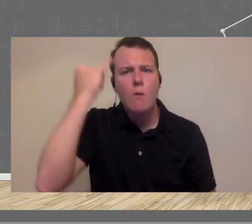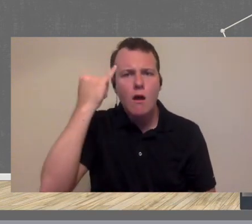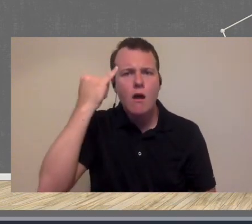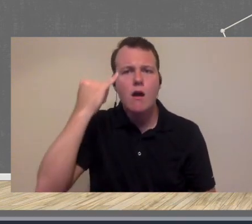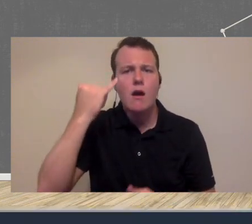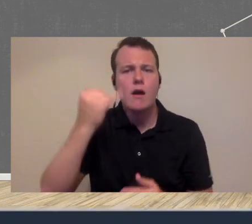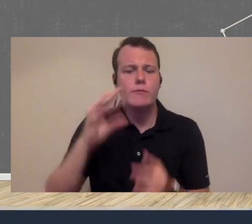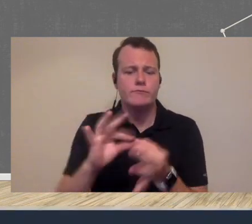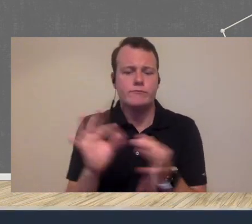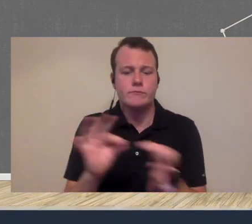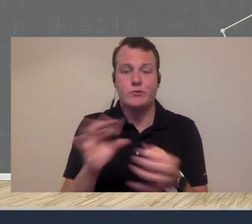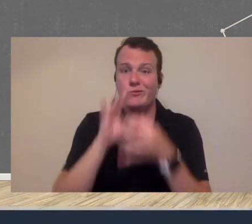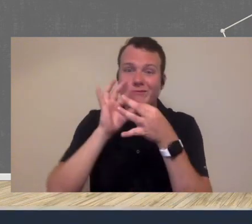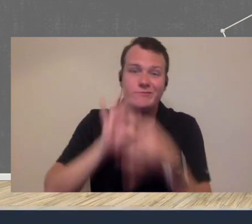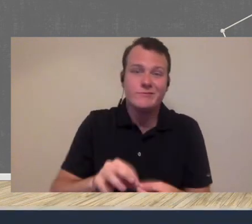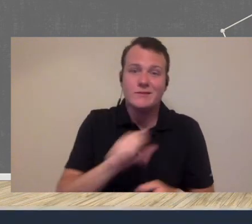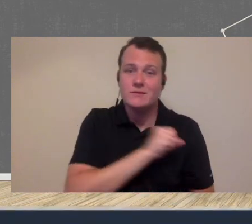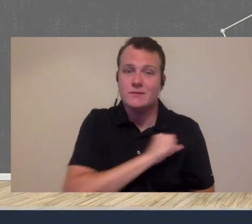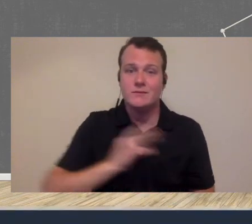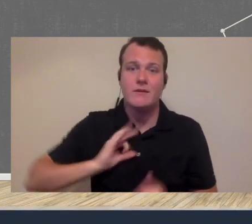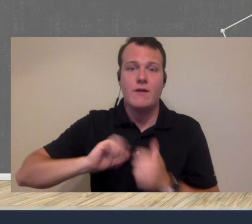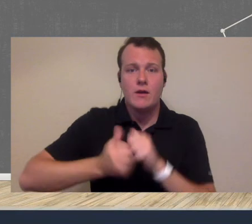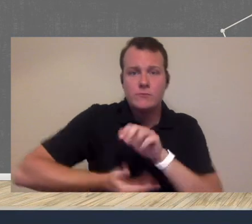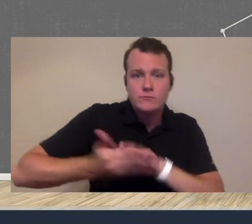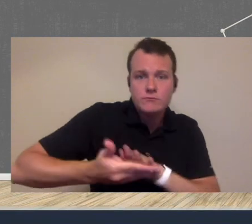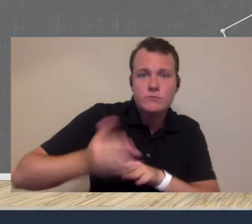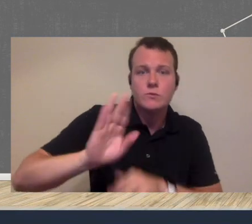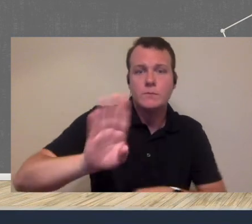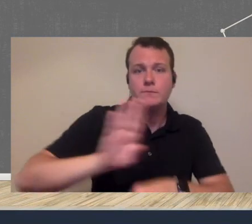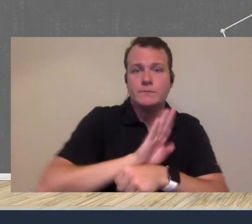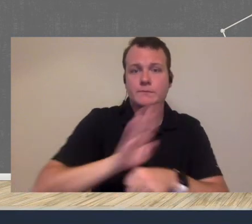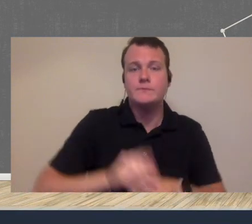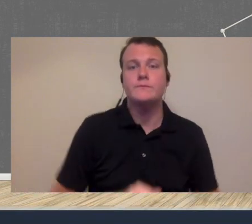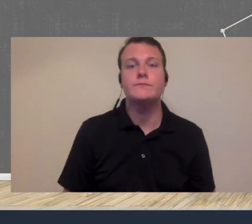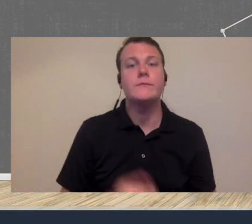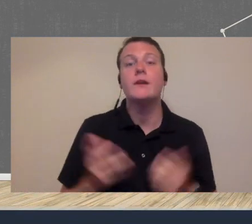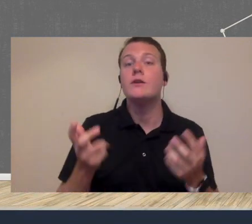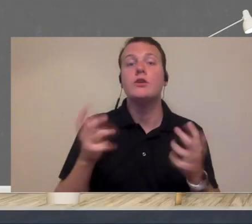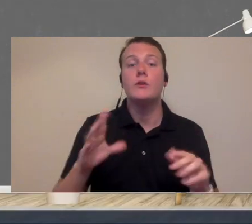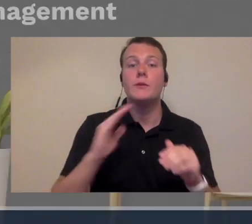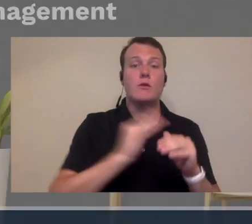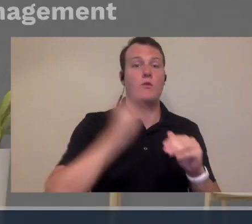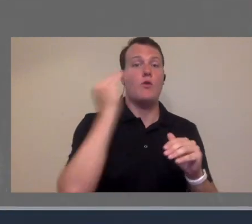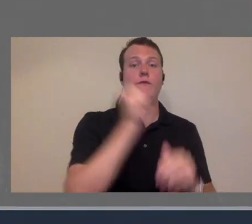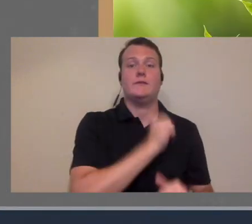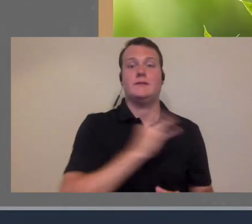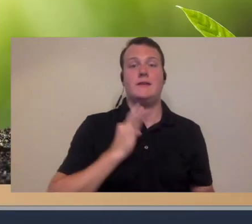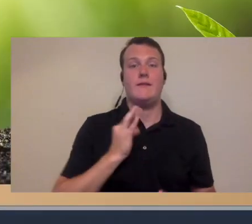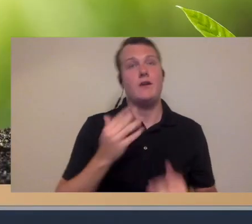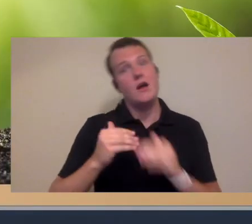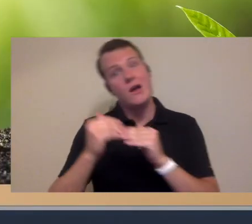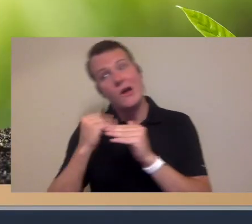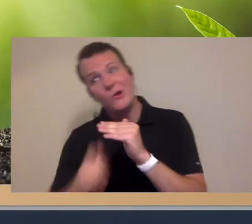reason I bring it up is that it's right into staffing it gets into how you run your practice because you certainly don't to be over staffed right you don't